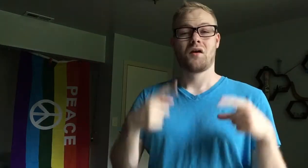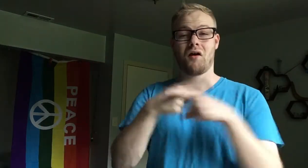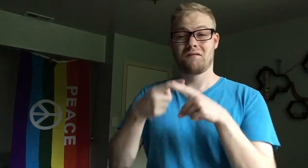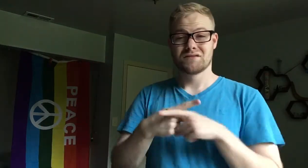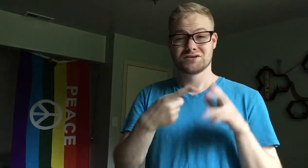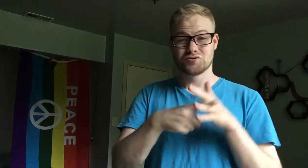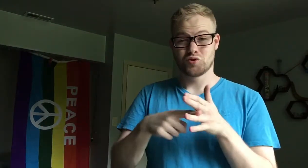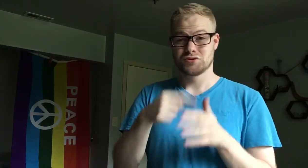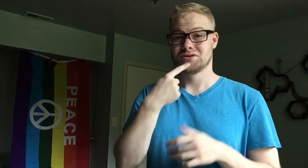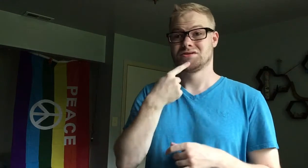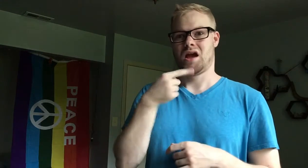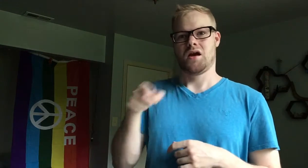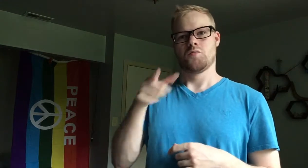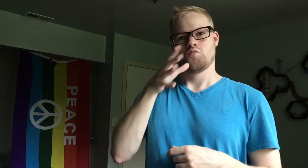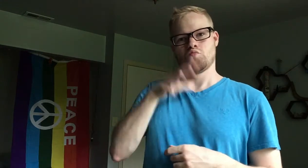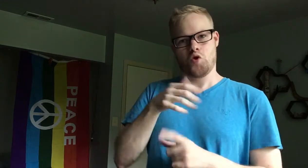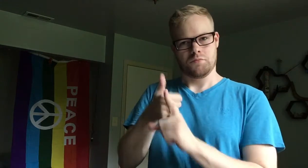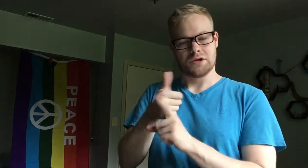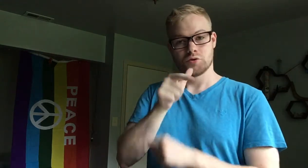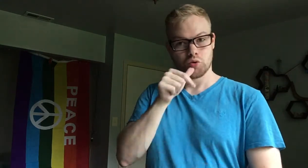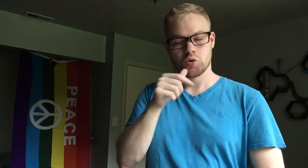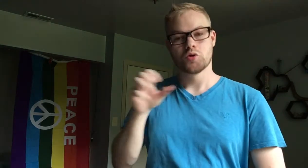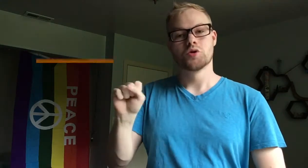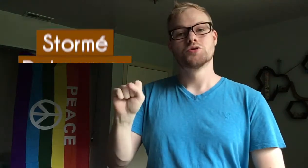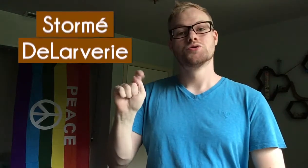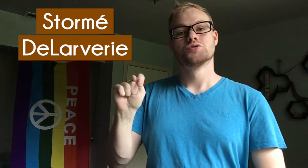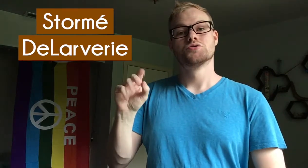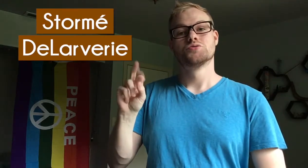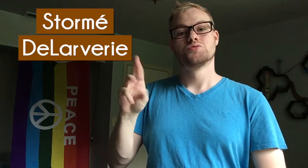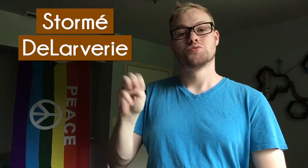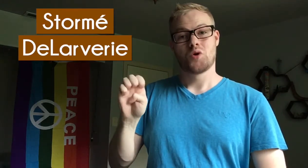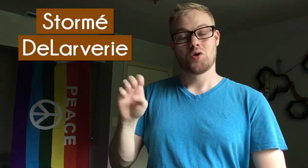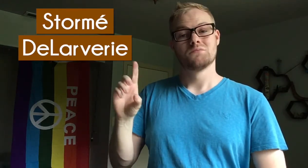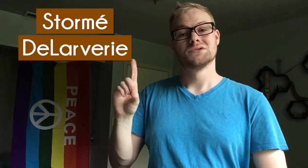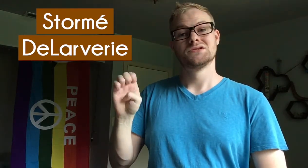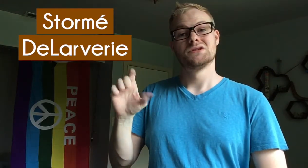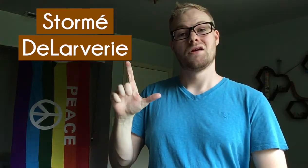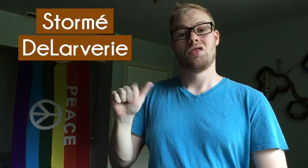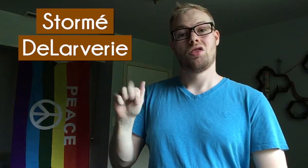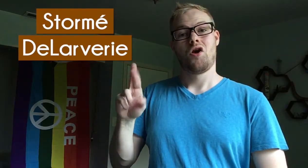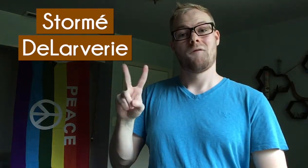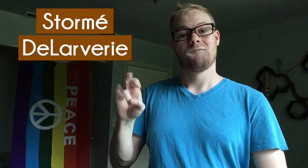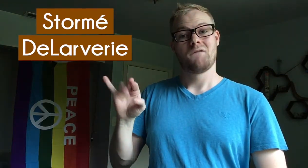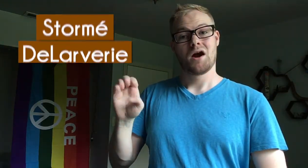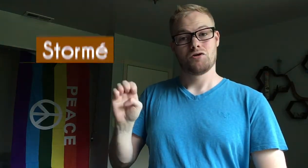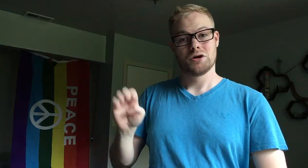Conflicting sources say that this woman was Stormé DeLarverie.